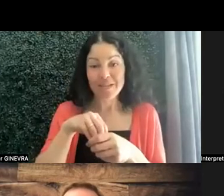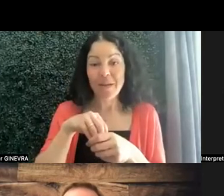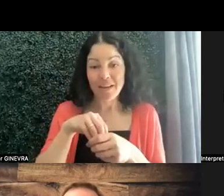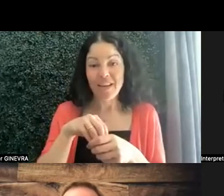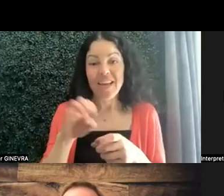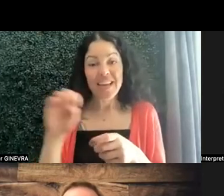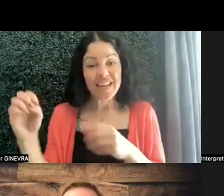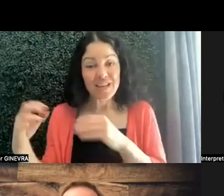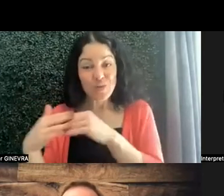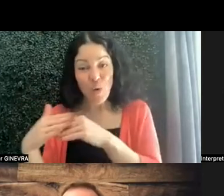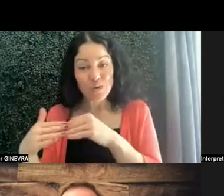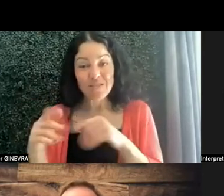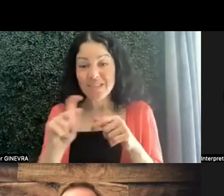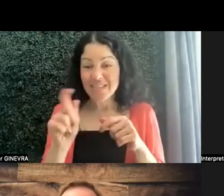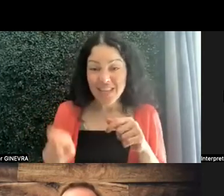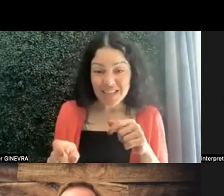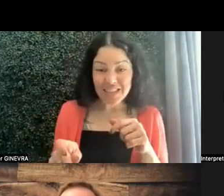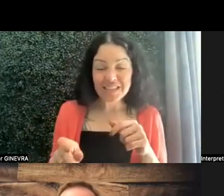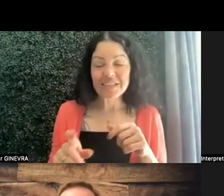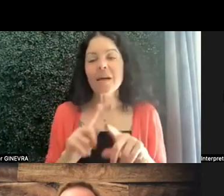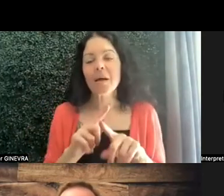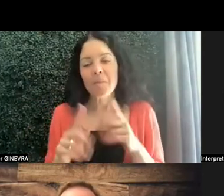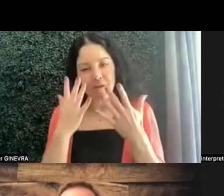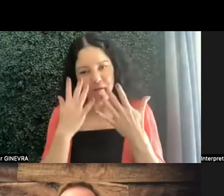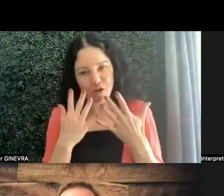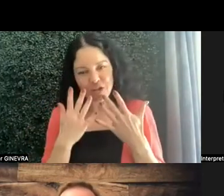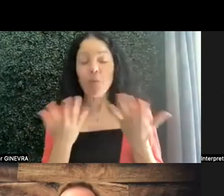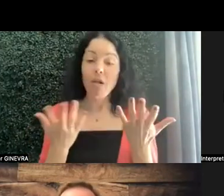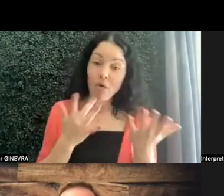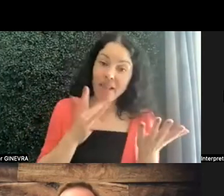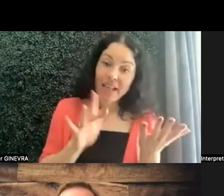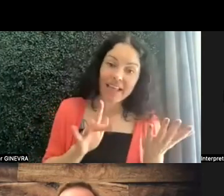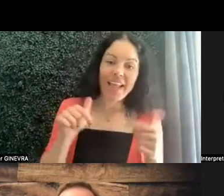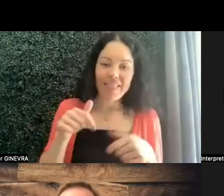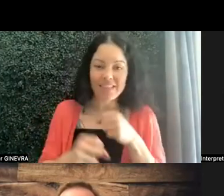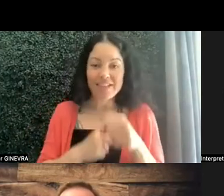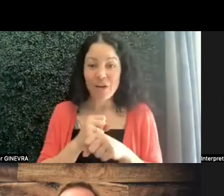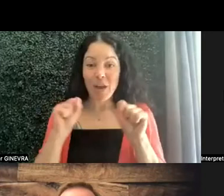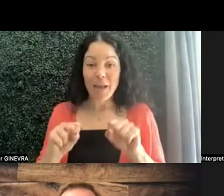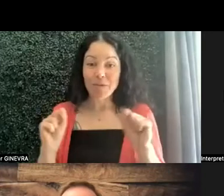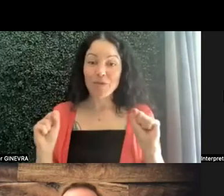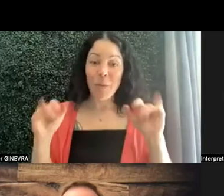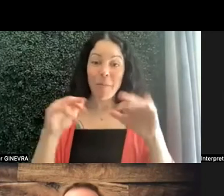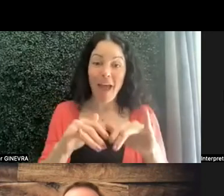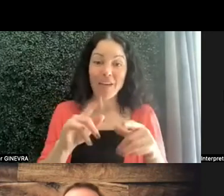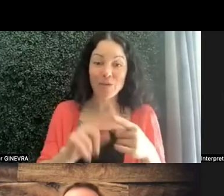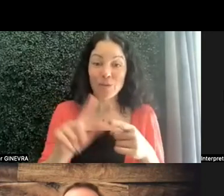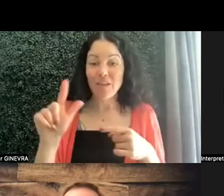Coast from Texas all around. But fortunately, this year, we're able to get back into the labs and do